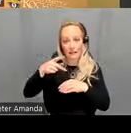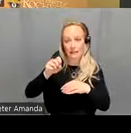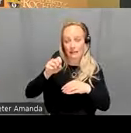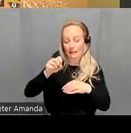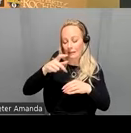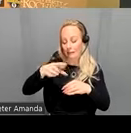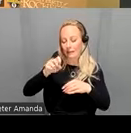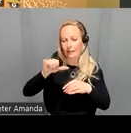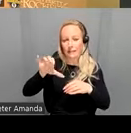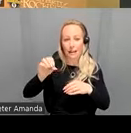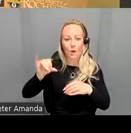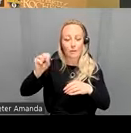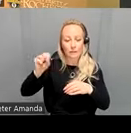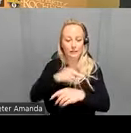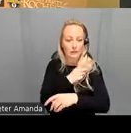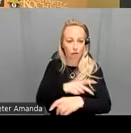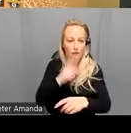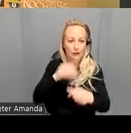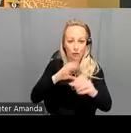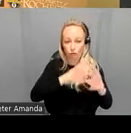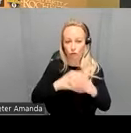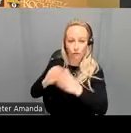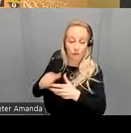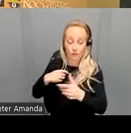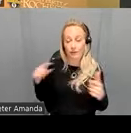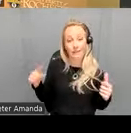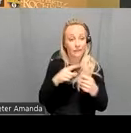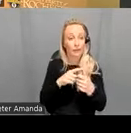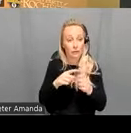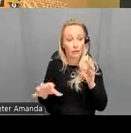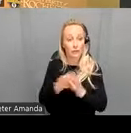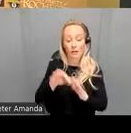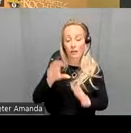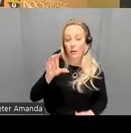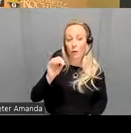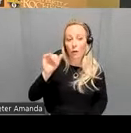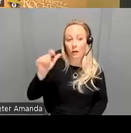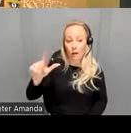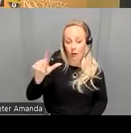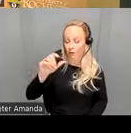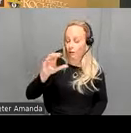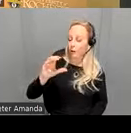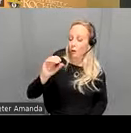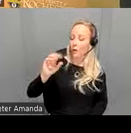two groups so first of all we found U that there was cortical cortical hypoconnectivity which means